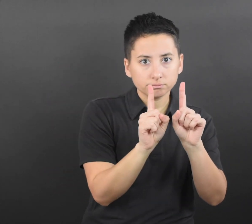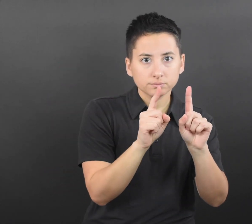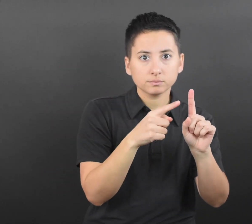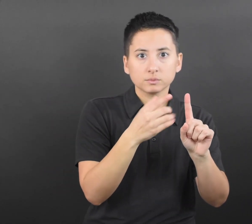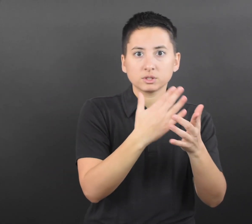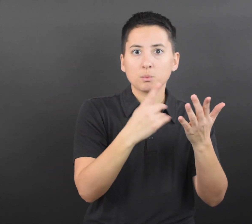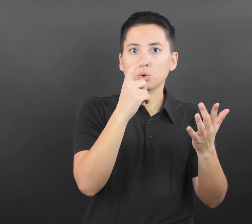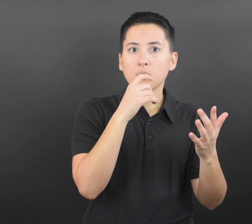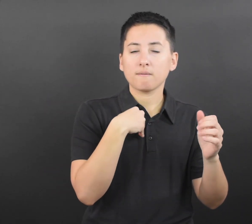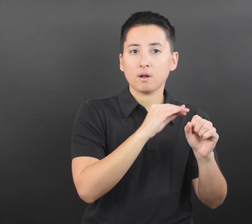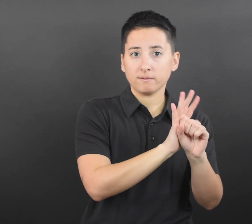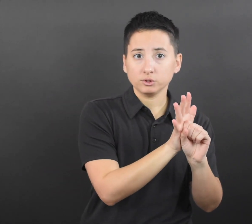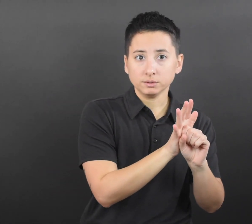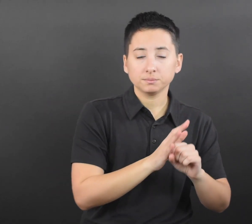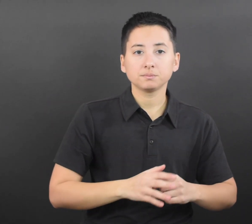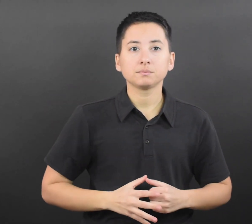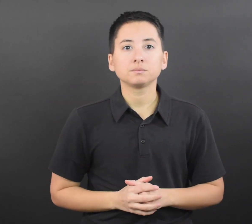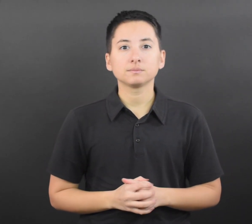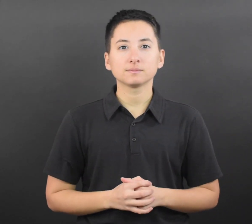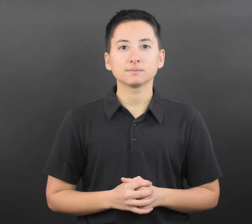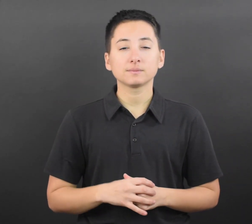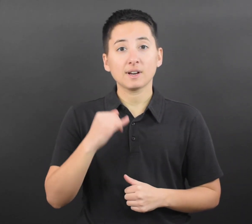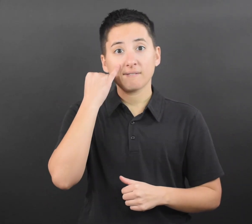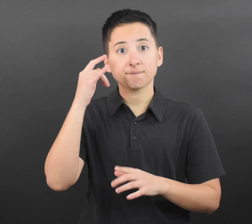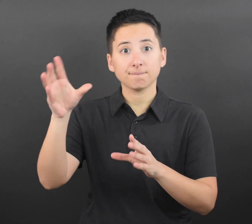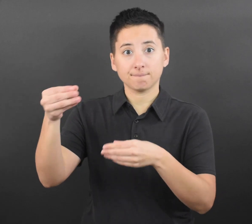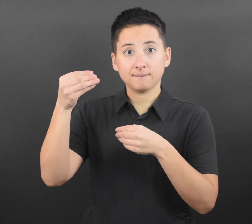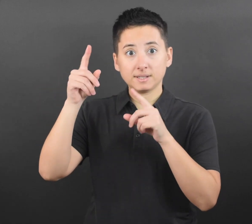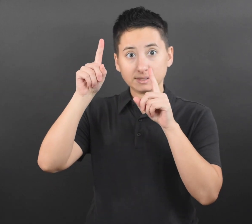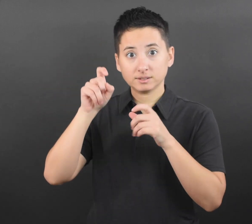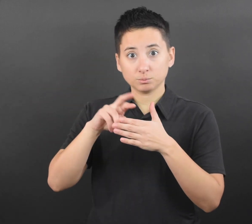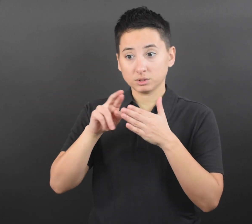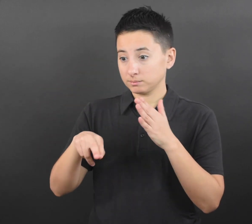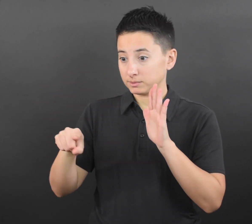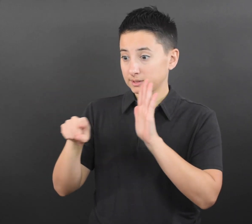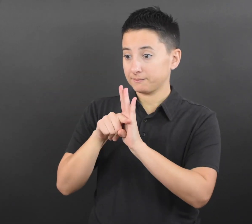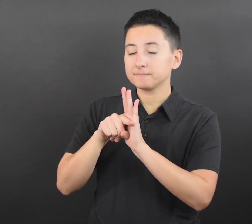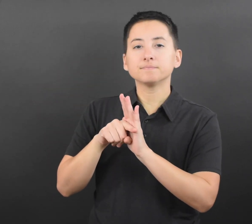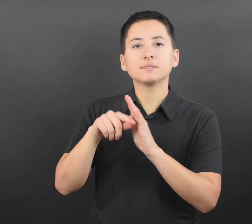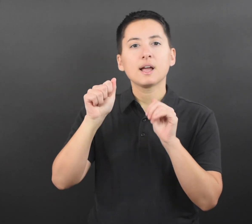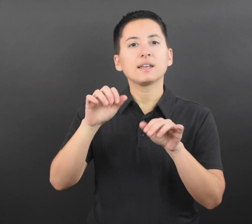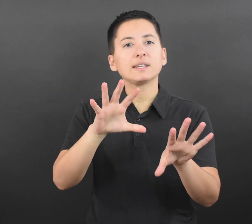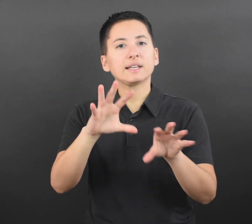get tested at least 5 days after they last had close contact with someone with COVID-19.